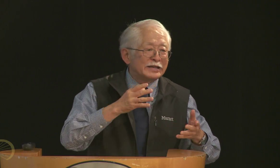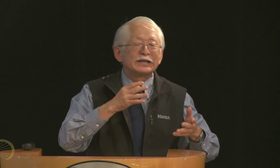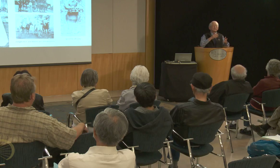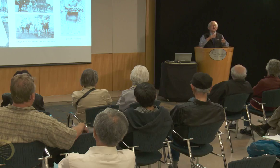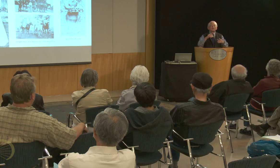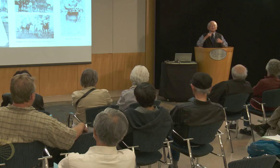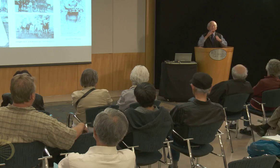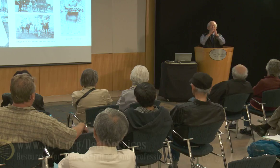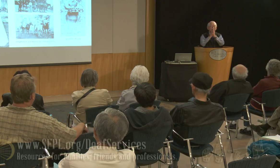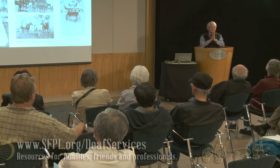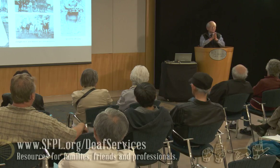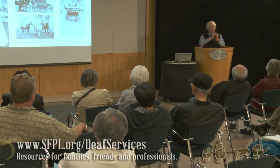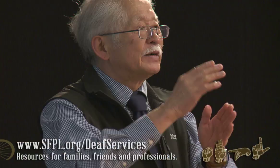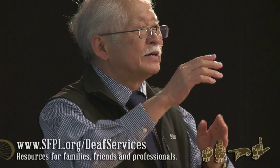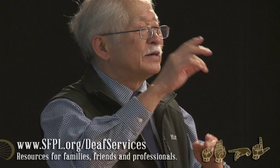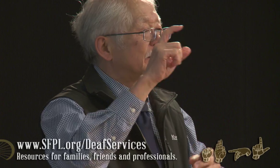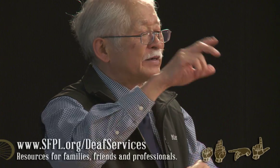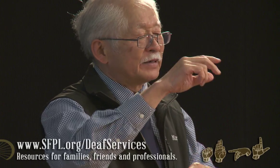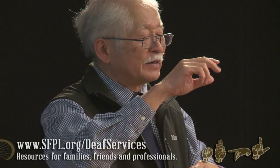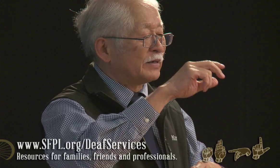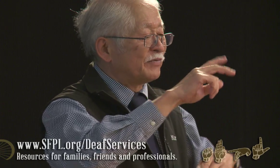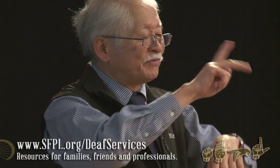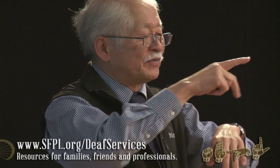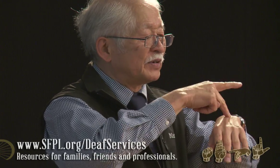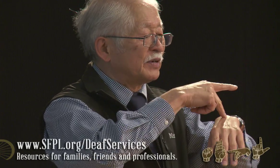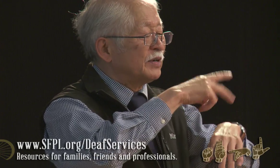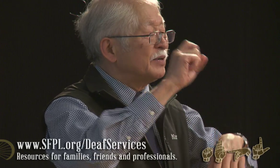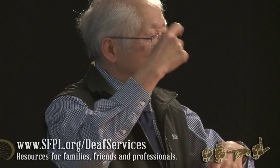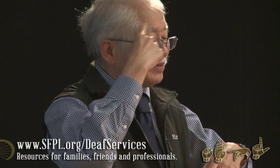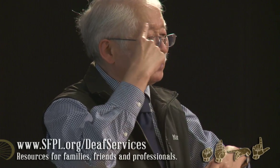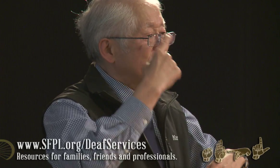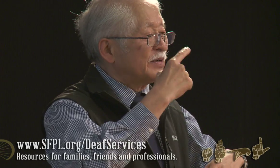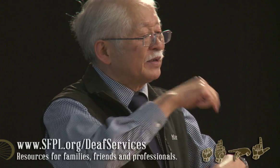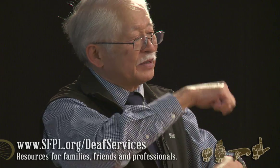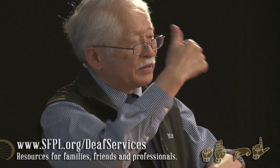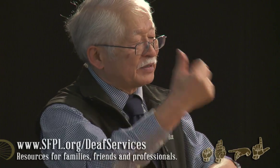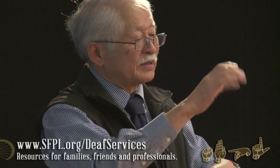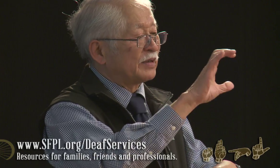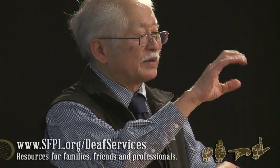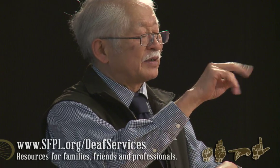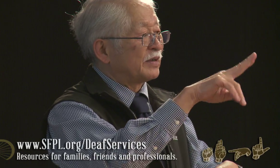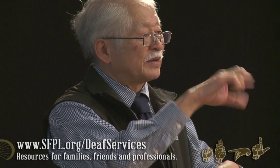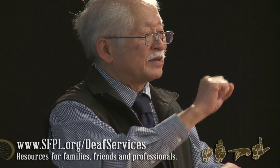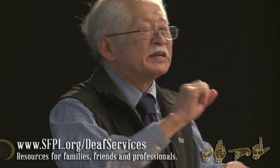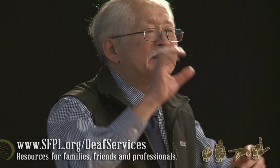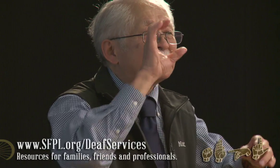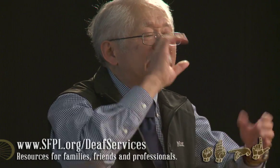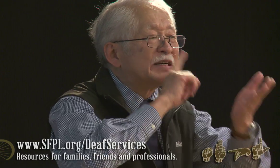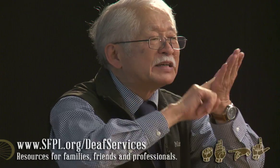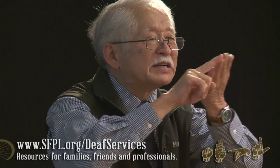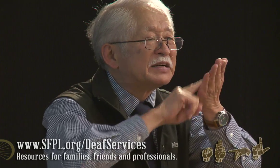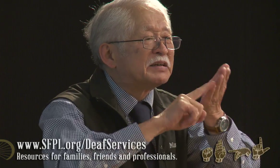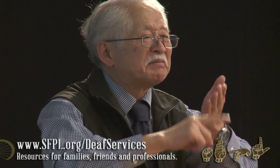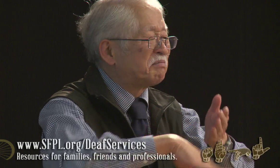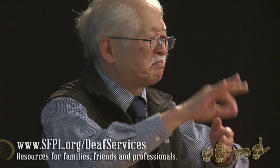and Delight's decided that she should make a request of the Philippine government to conduct